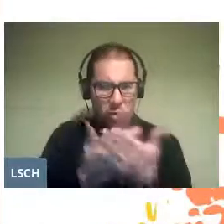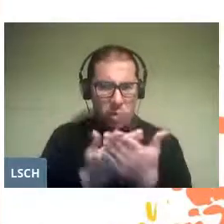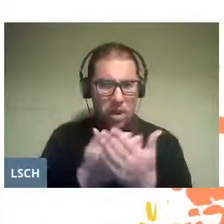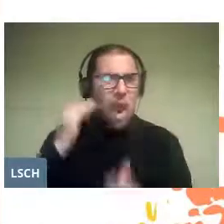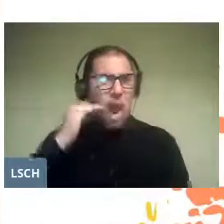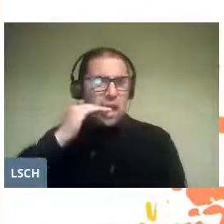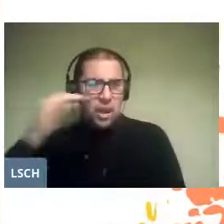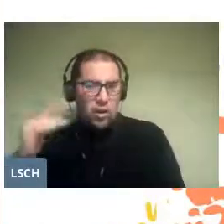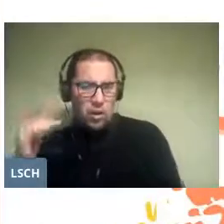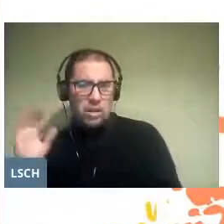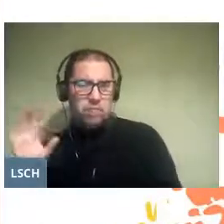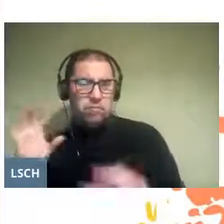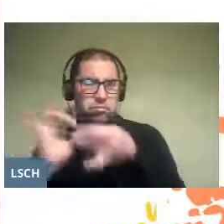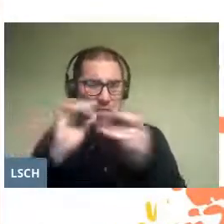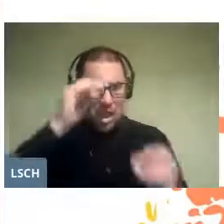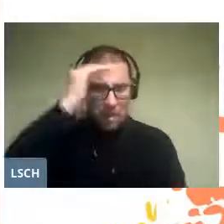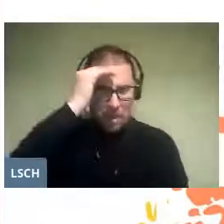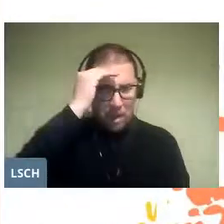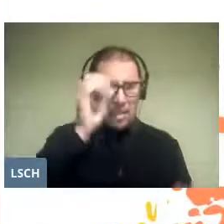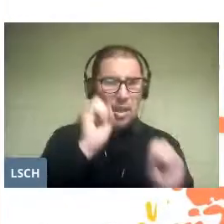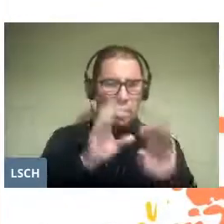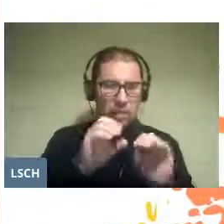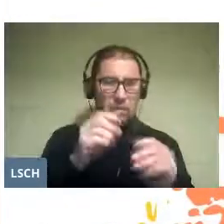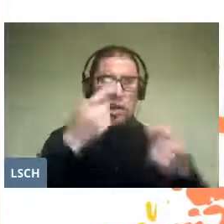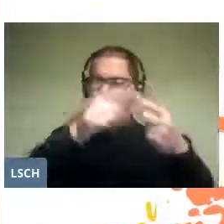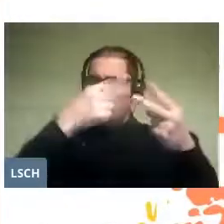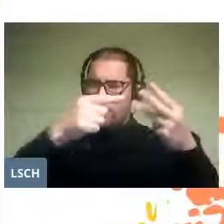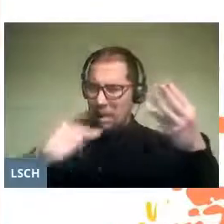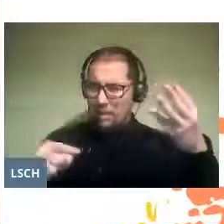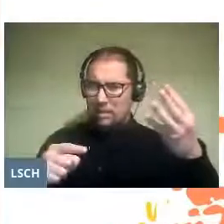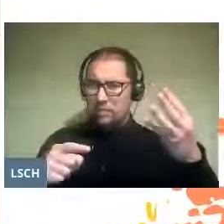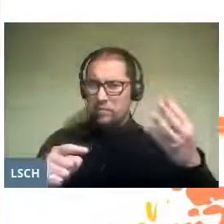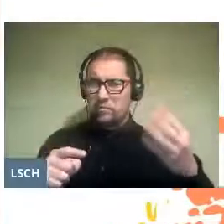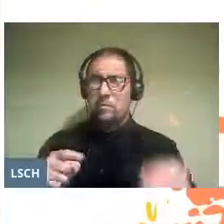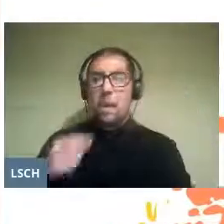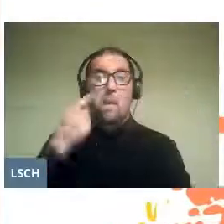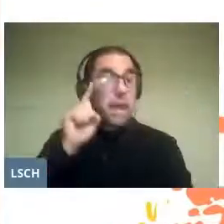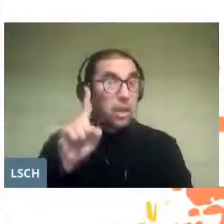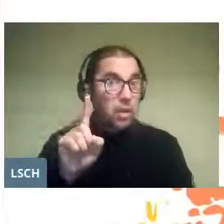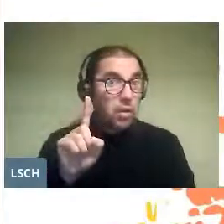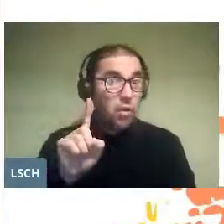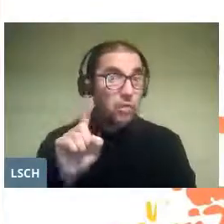to diverse educational experiences, and note that I am not talking about content,